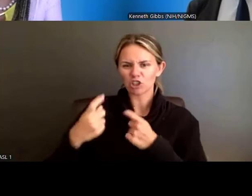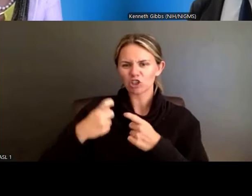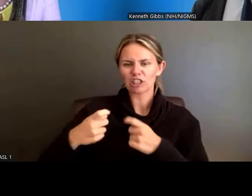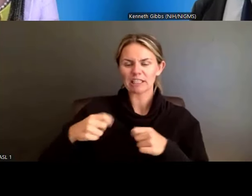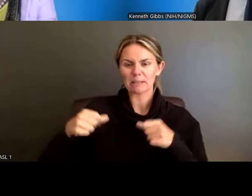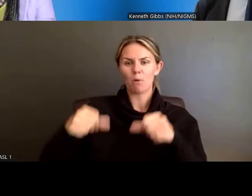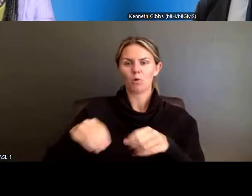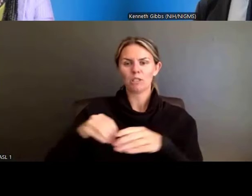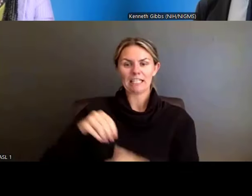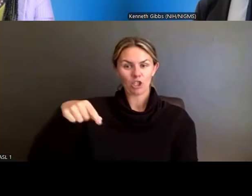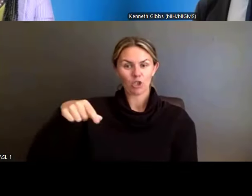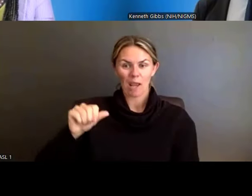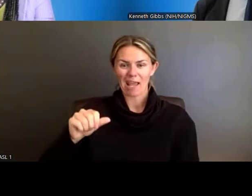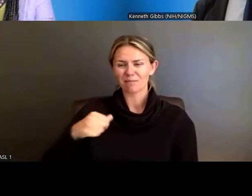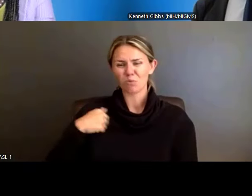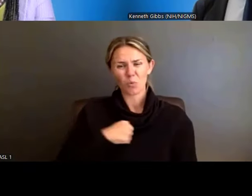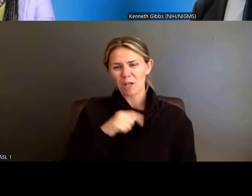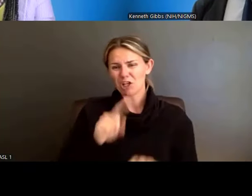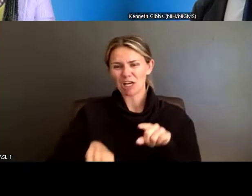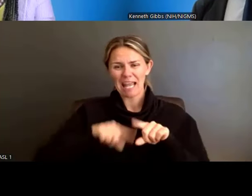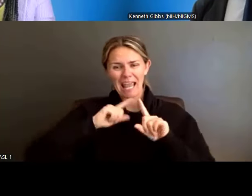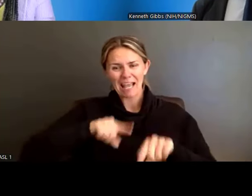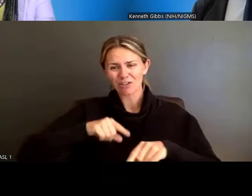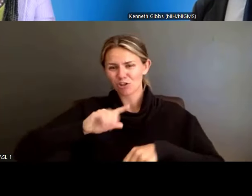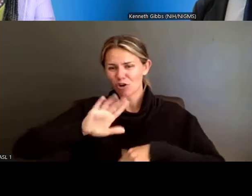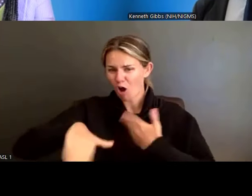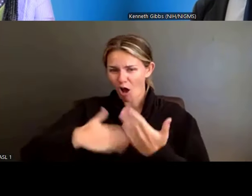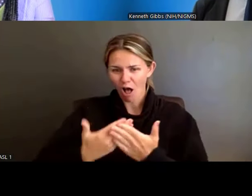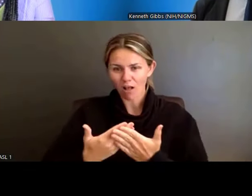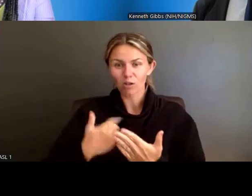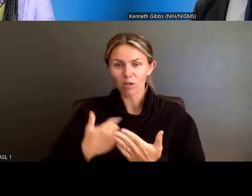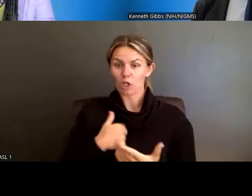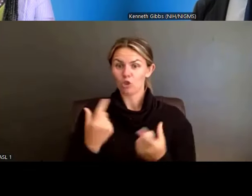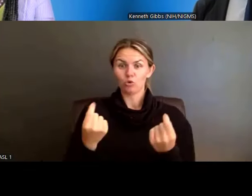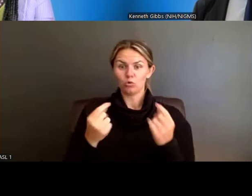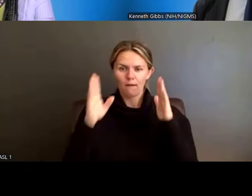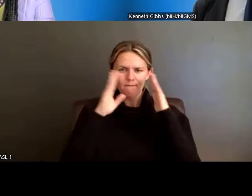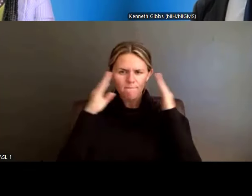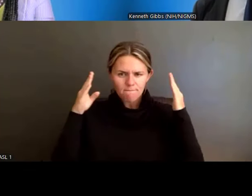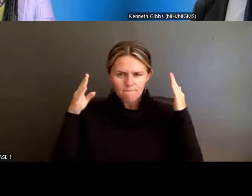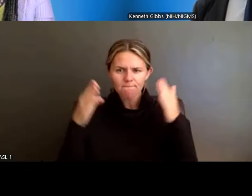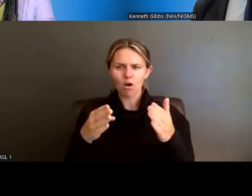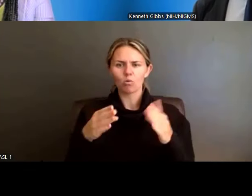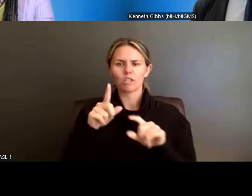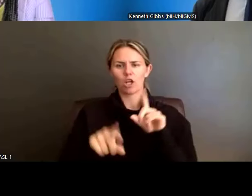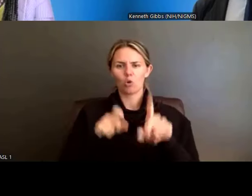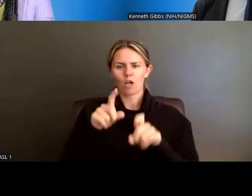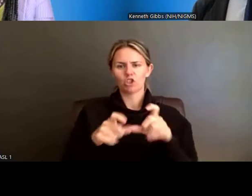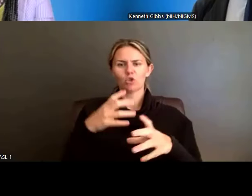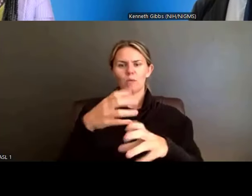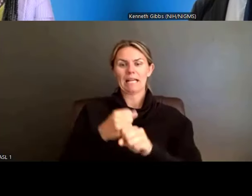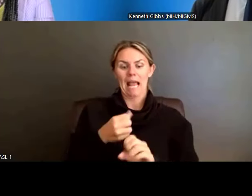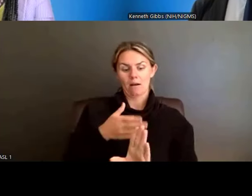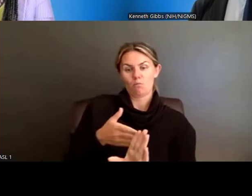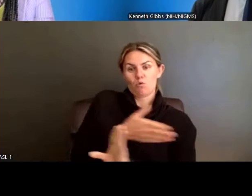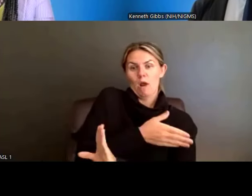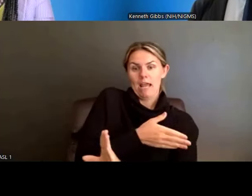and we were not able to get to them. What we did was, we focused a lot of attention on questions that we received prior to the webinar. So, because